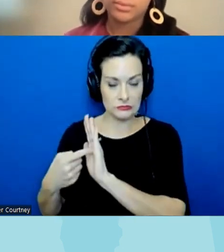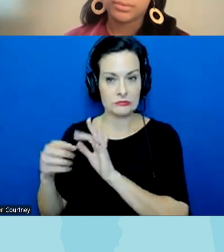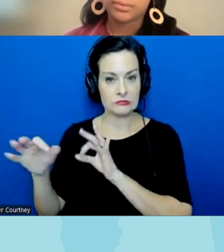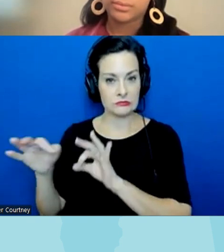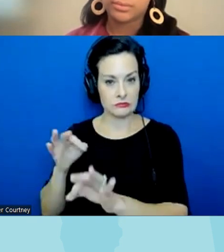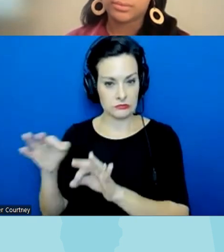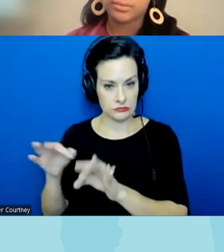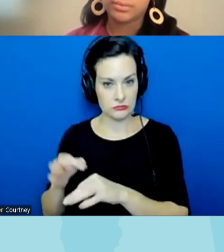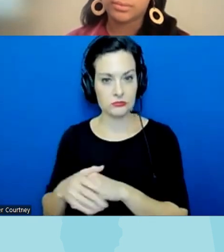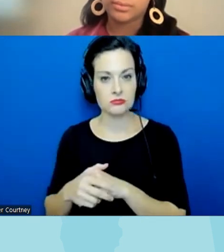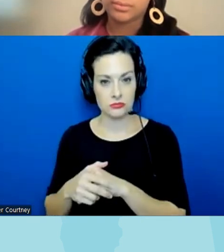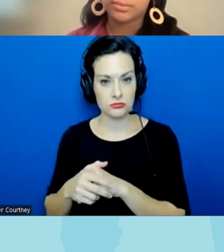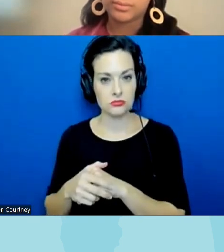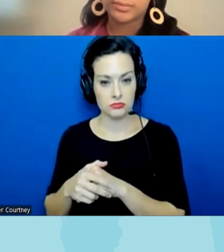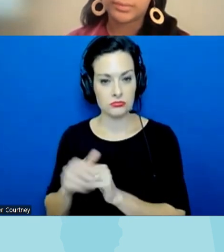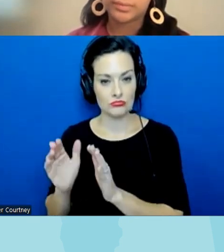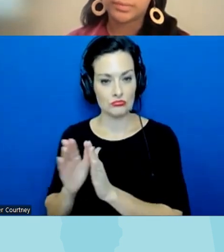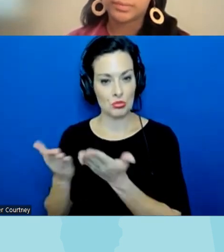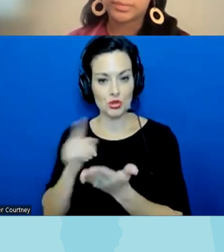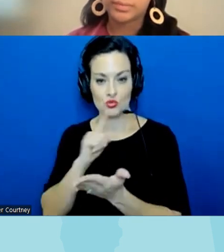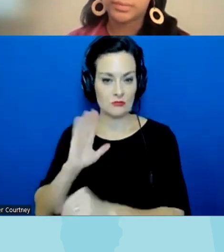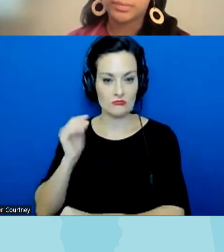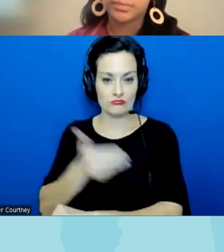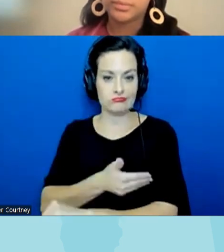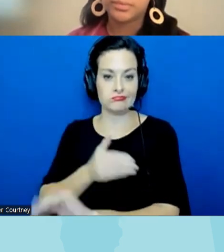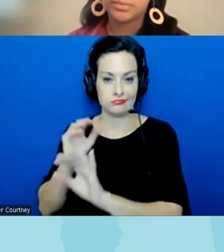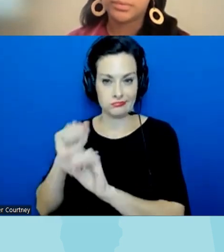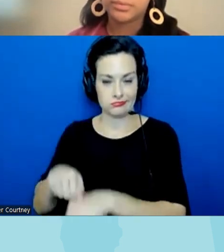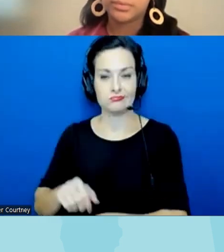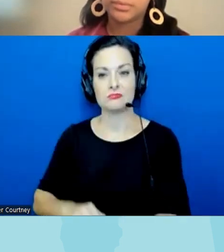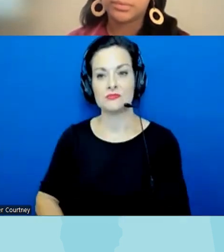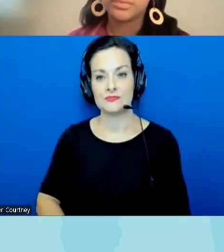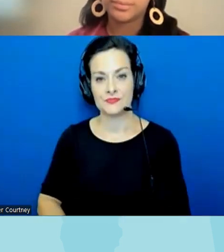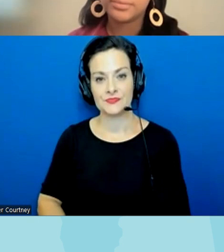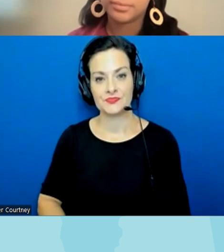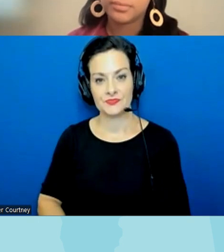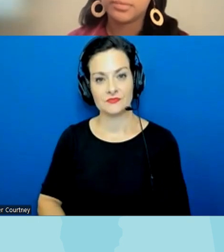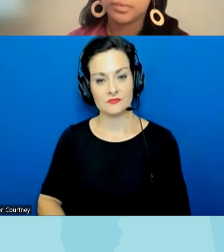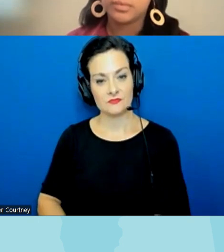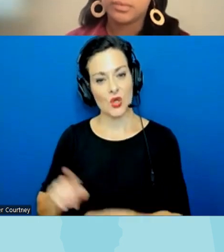of uh Power that books can have on somebody um and and their their life trajectory so